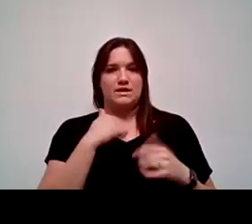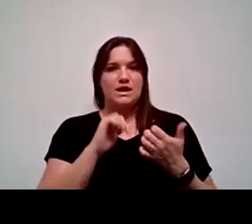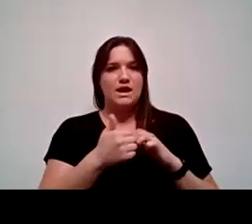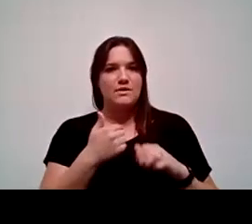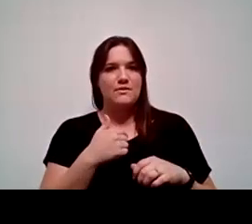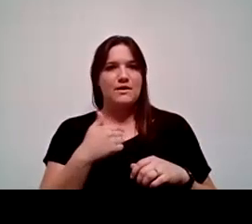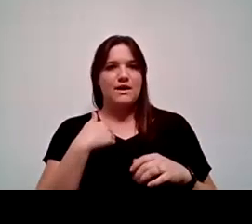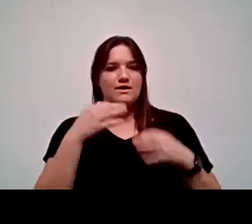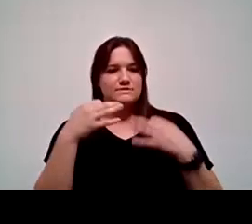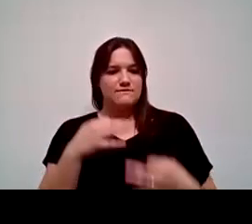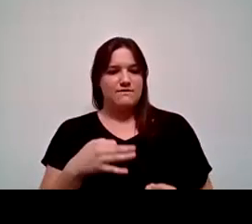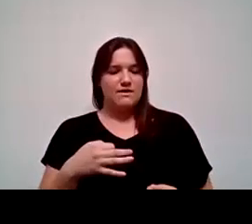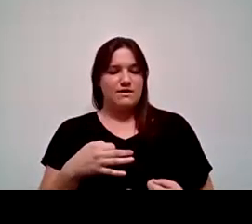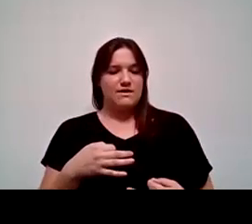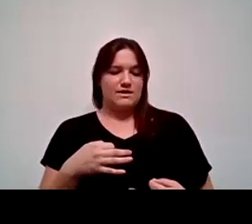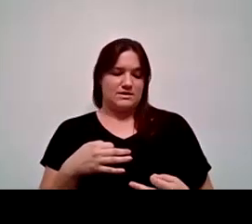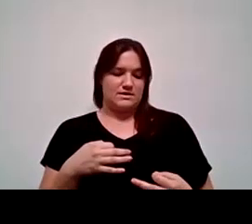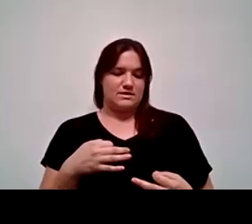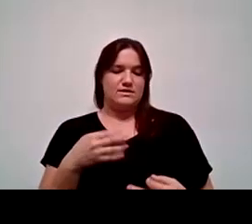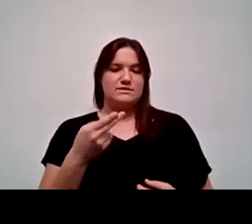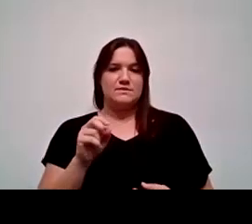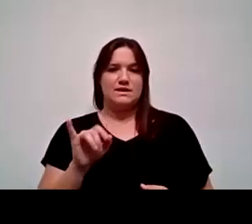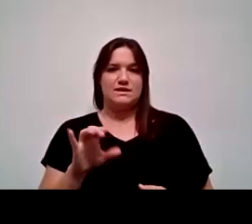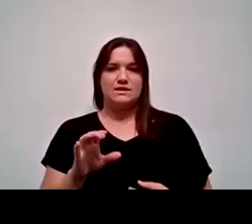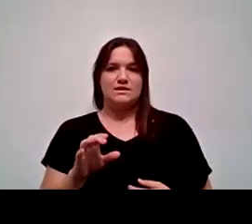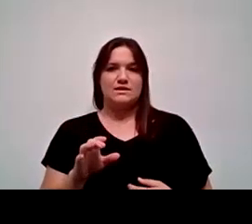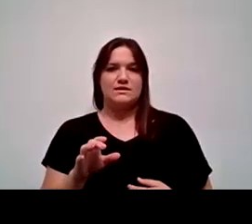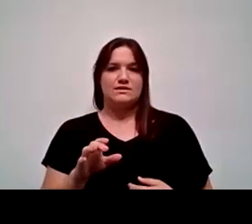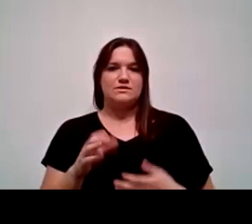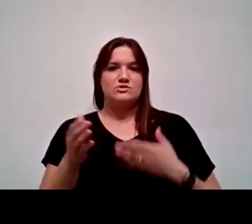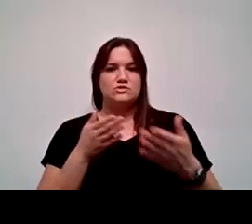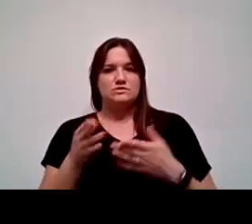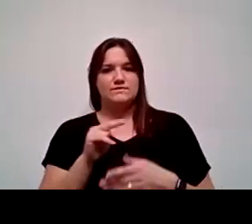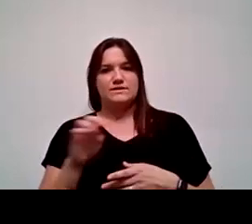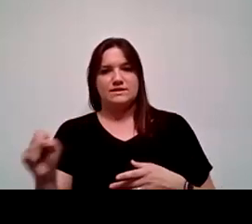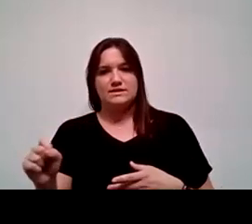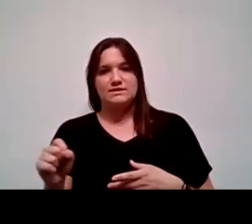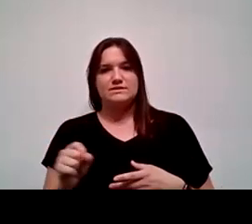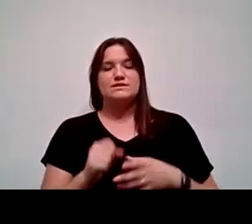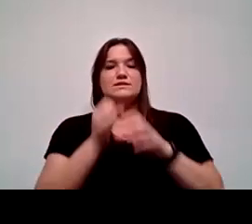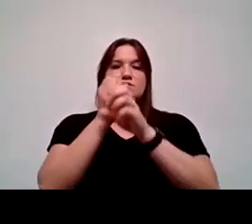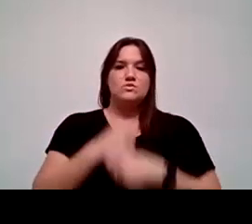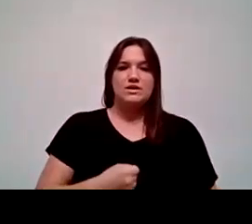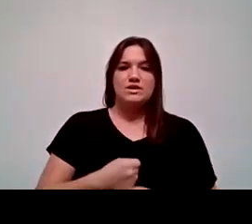I define Hispanic servingness is the creation of the sense of belonging.